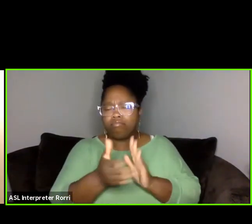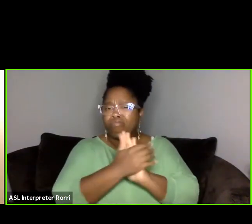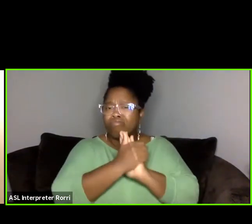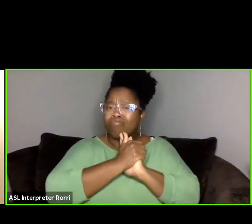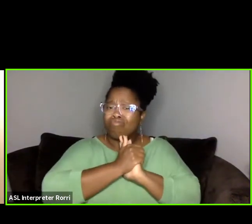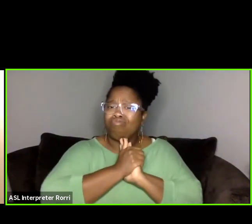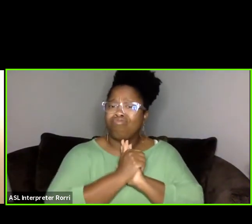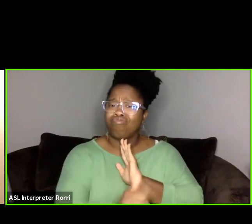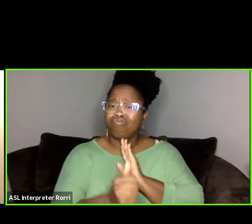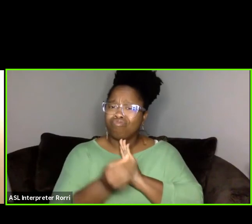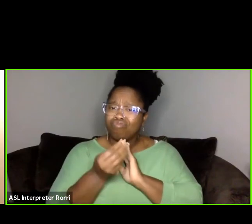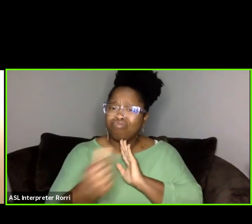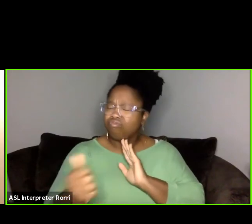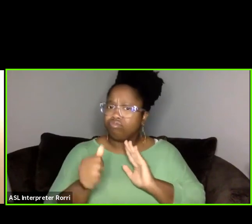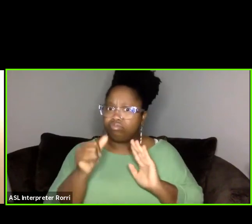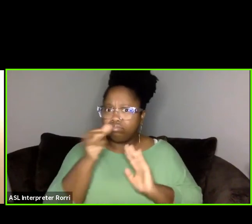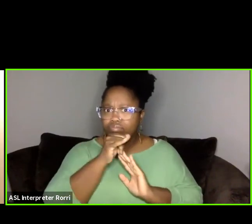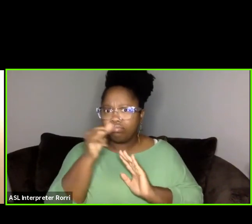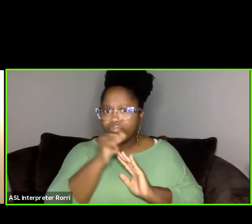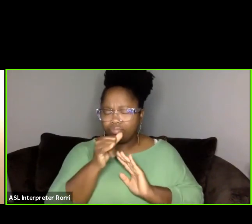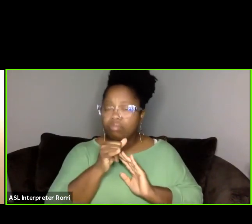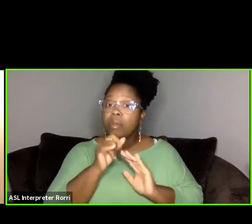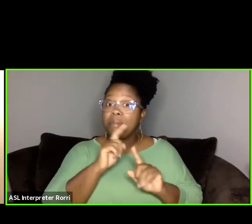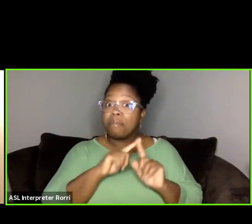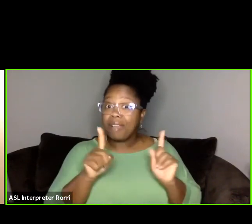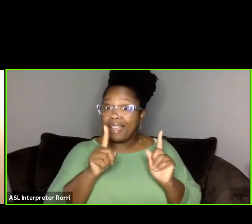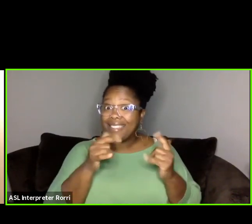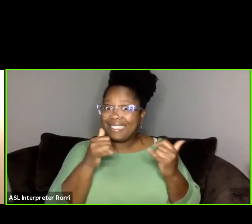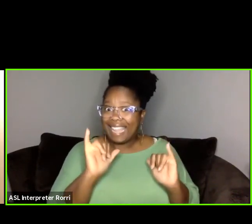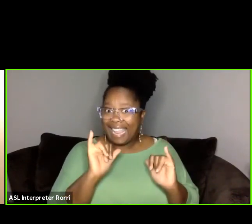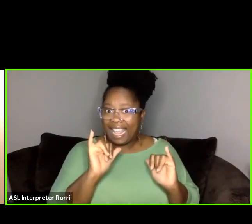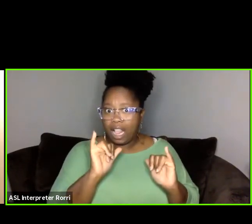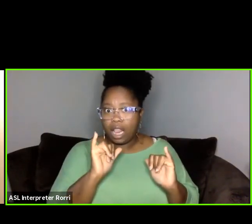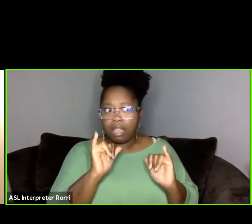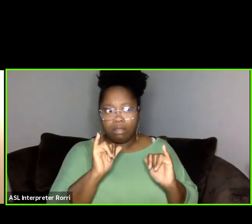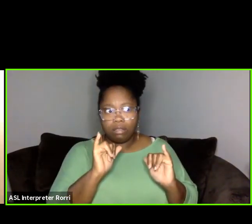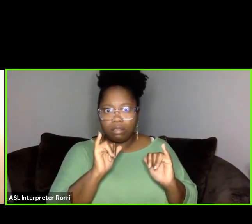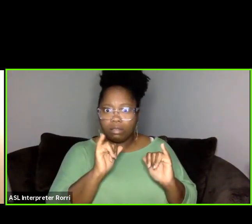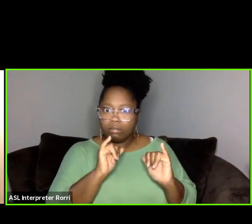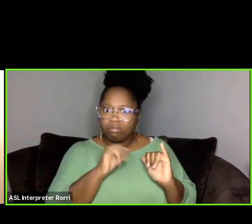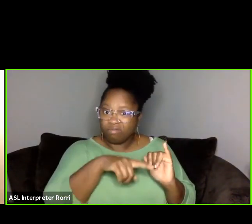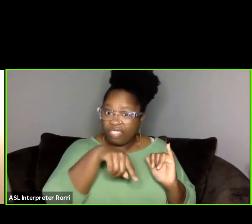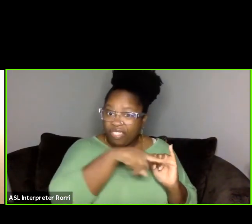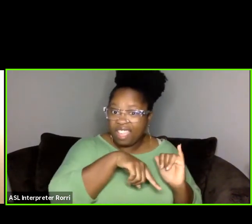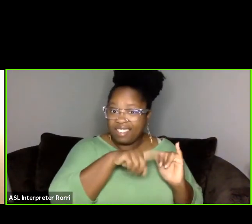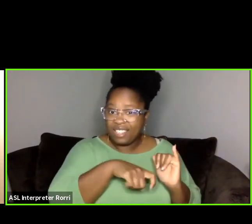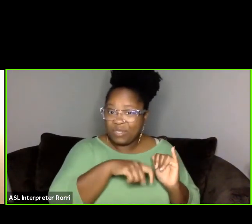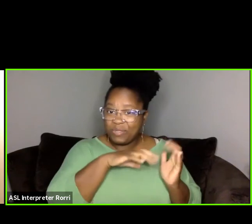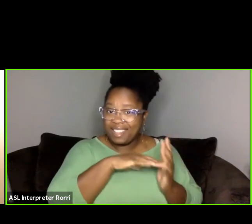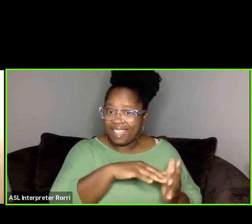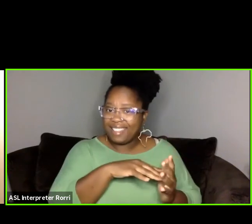And I think it's important even for those with gifts to study, because there are ways